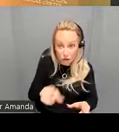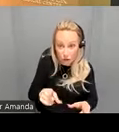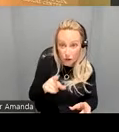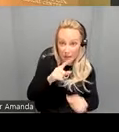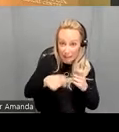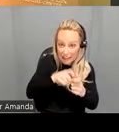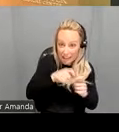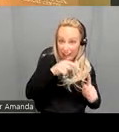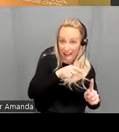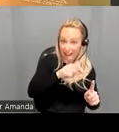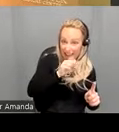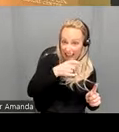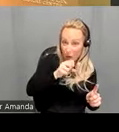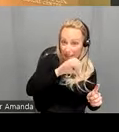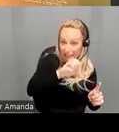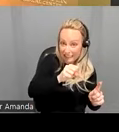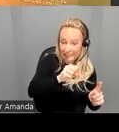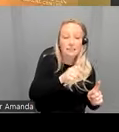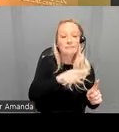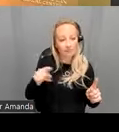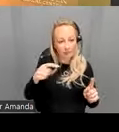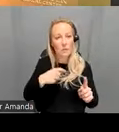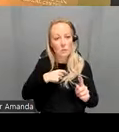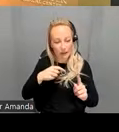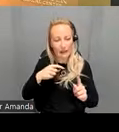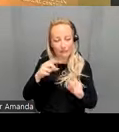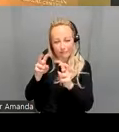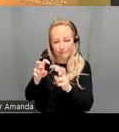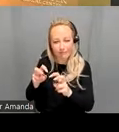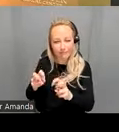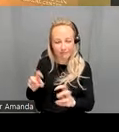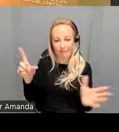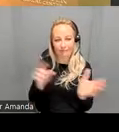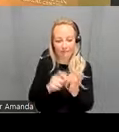question uh we reanalyzed data that we published in 202 one in science advances I was a m author